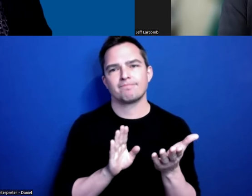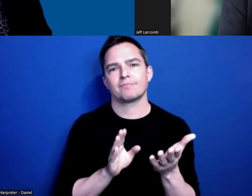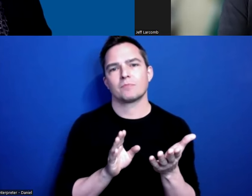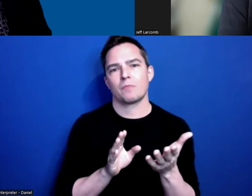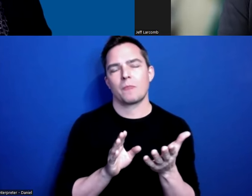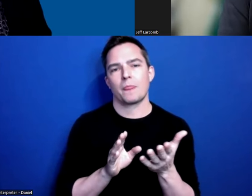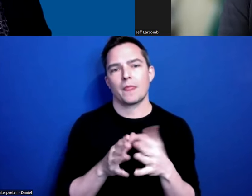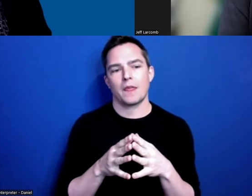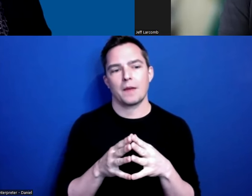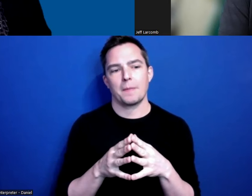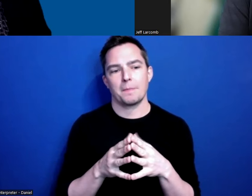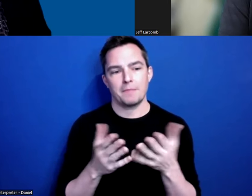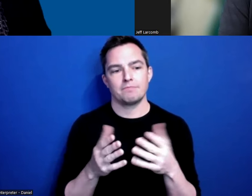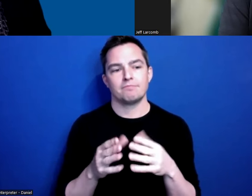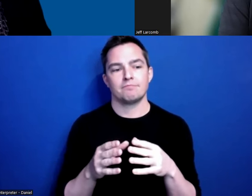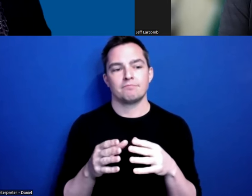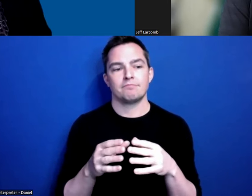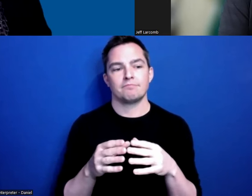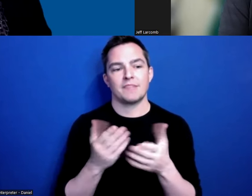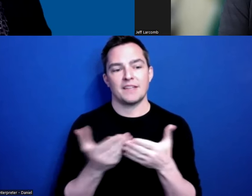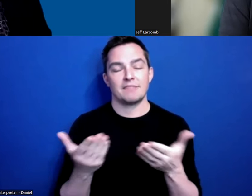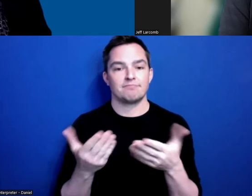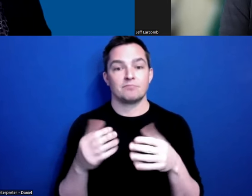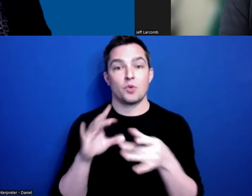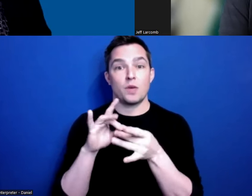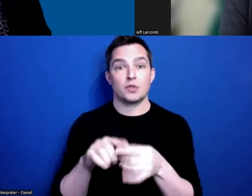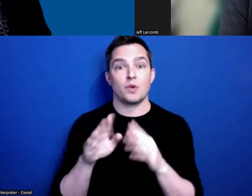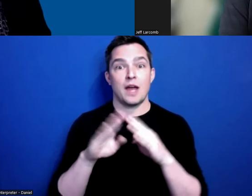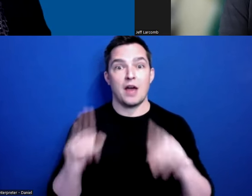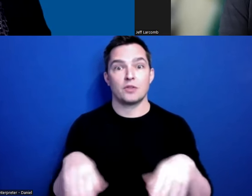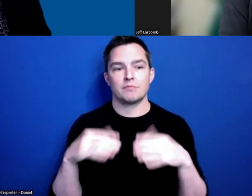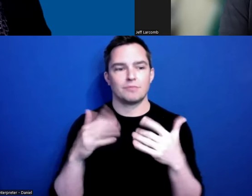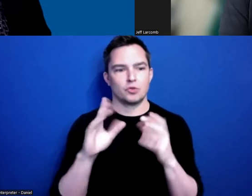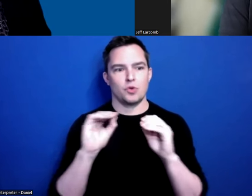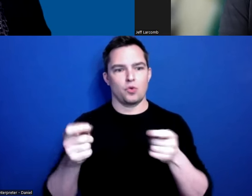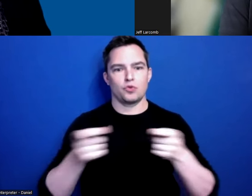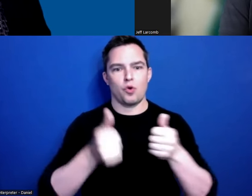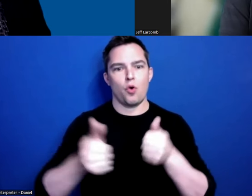But as far as housing and things like that, it’s having no control over your income. If you want